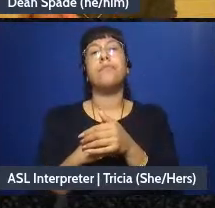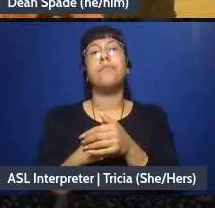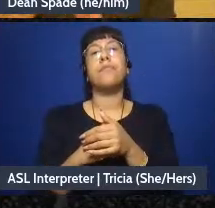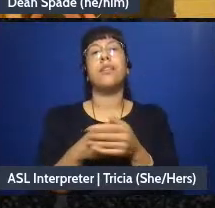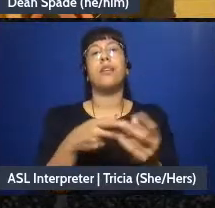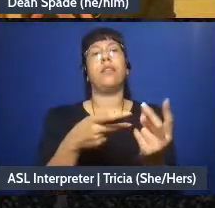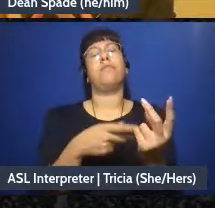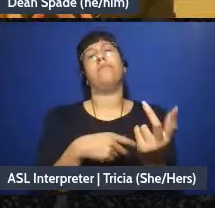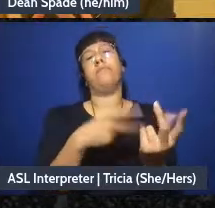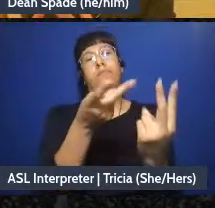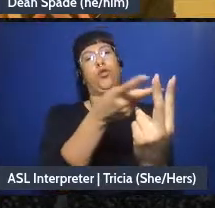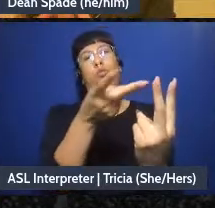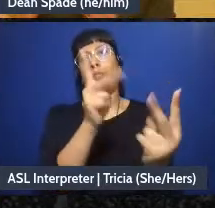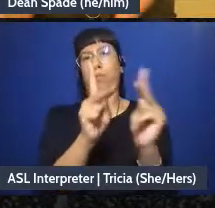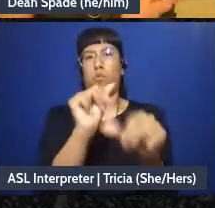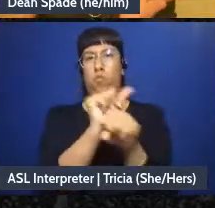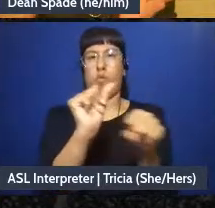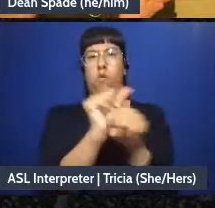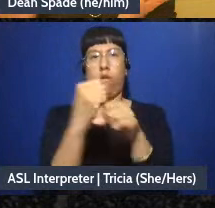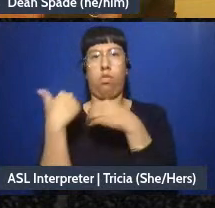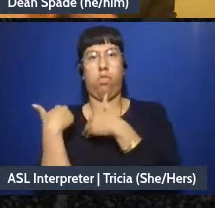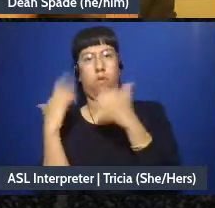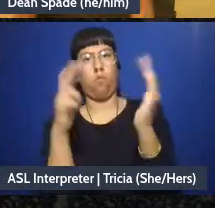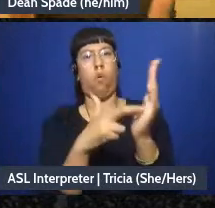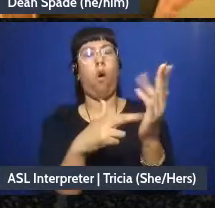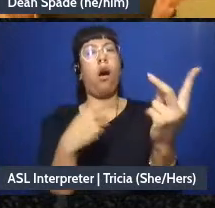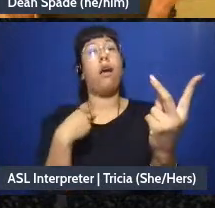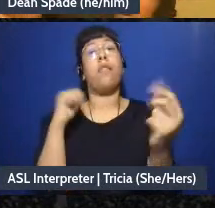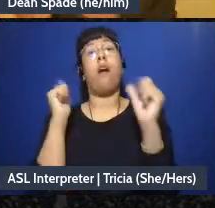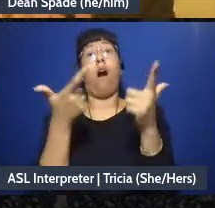have a conversation together and everyone else listen, and then everyone join. Or people who